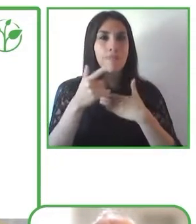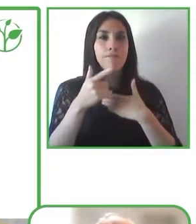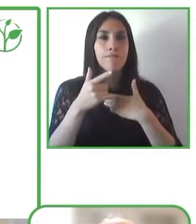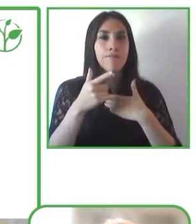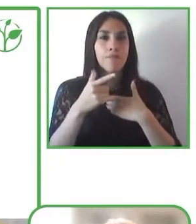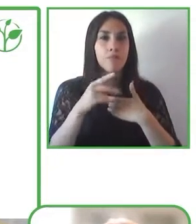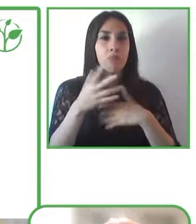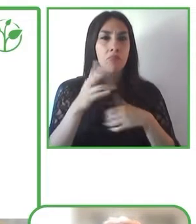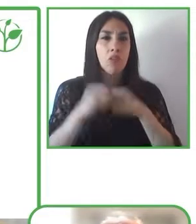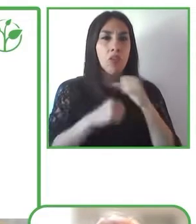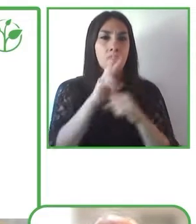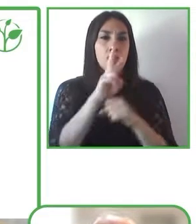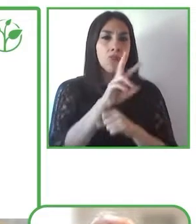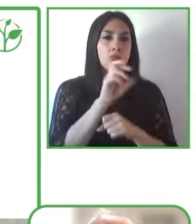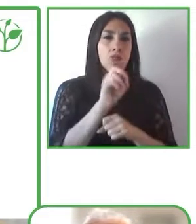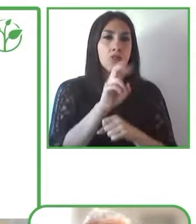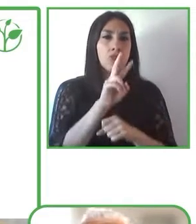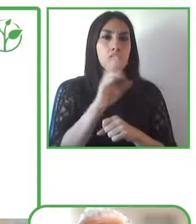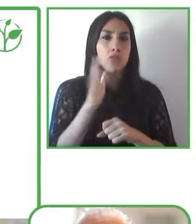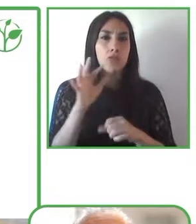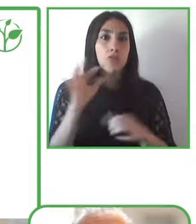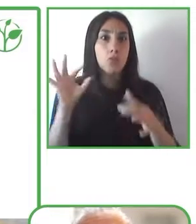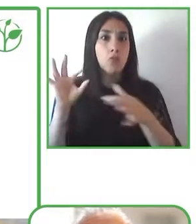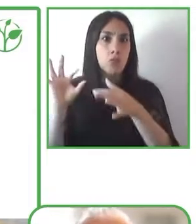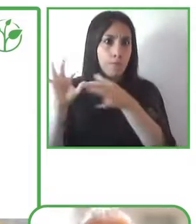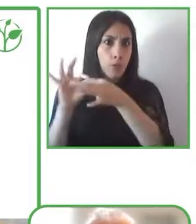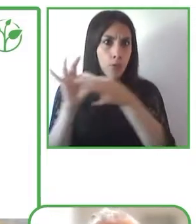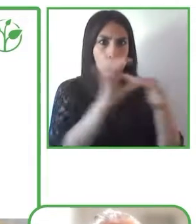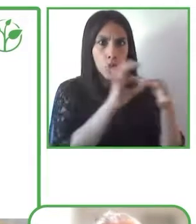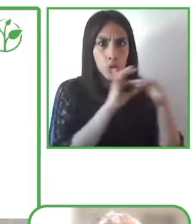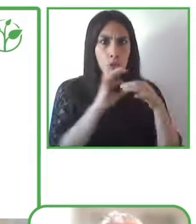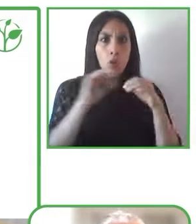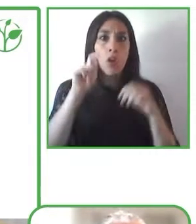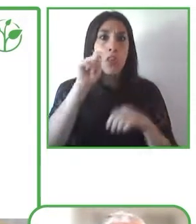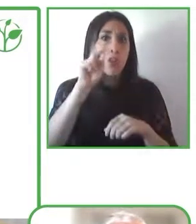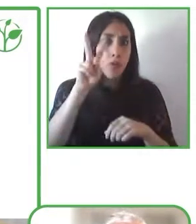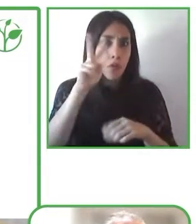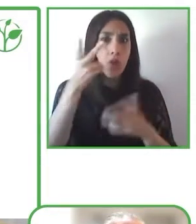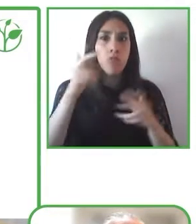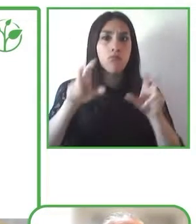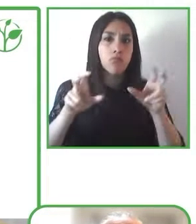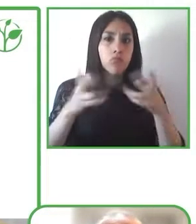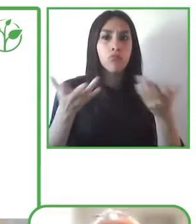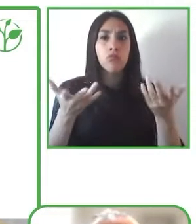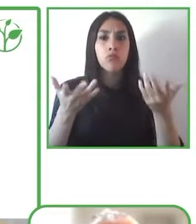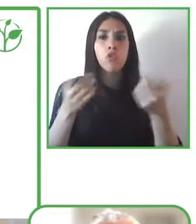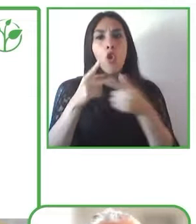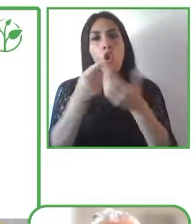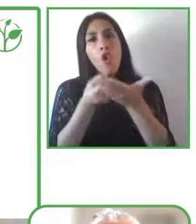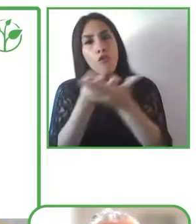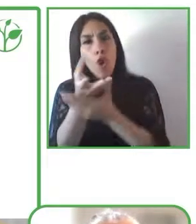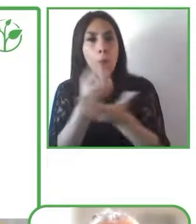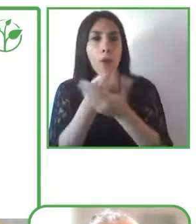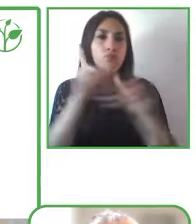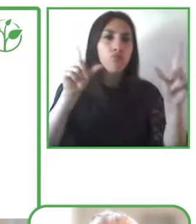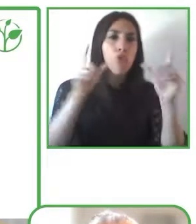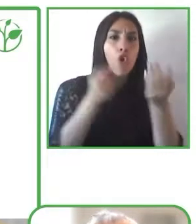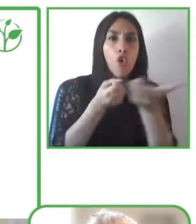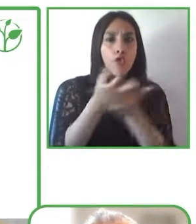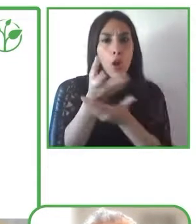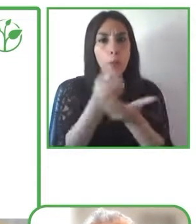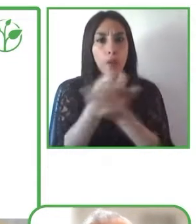as a group of channels of communication that want to explain the information for people with greater